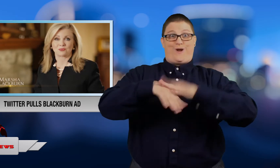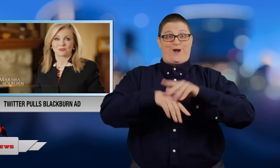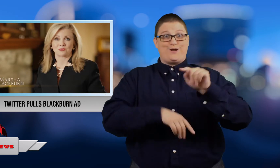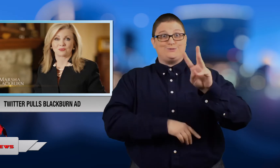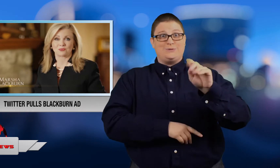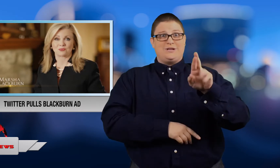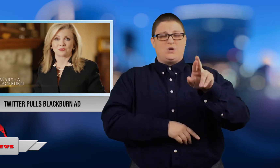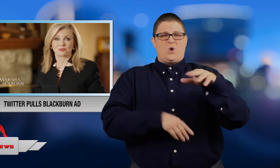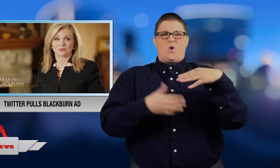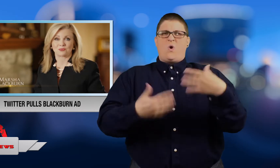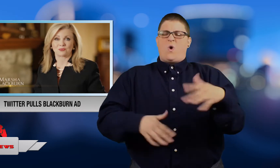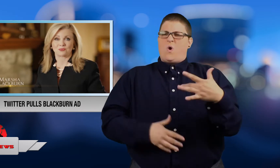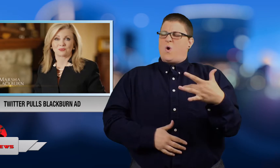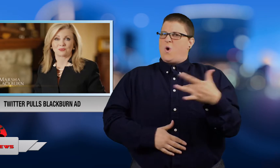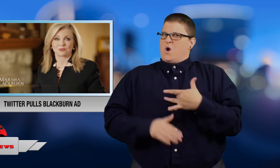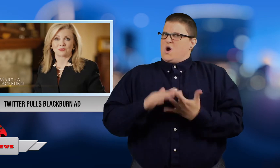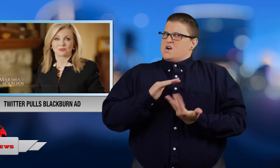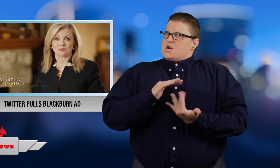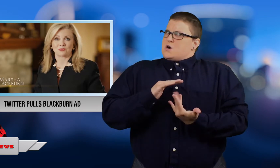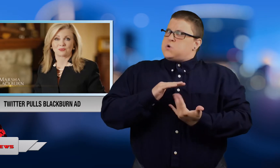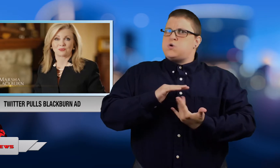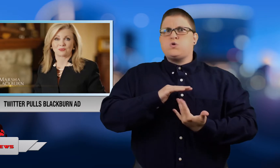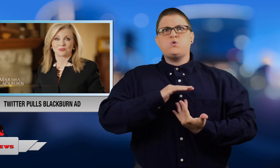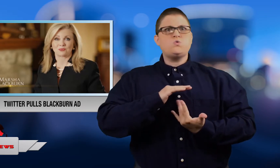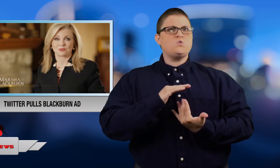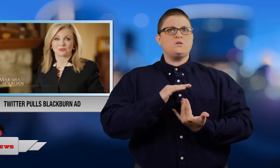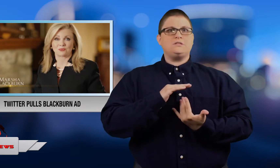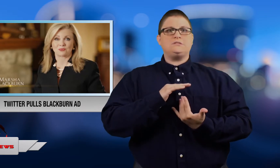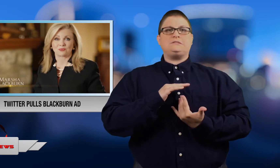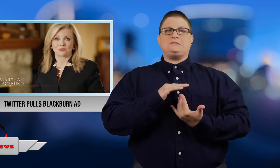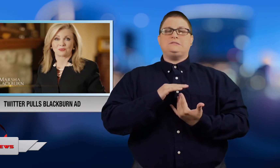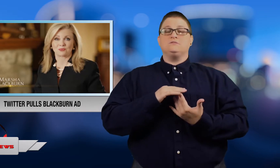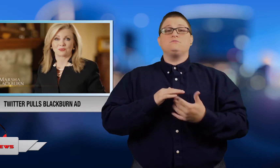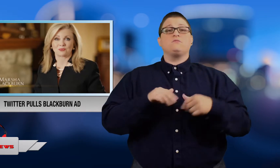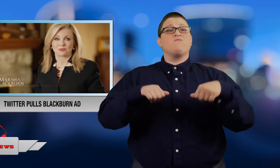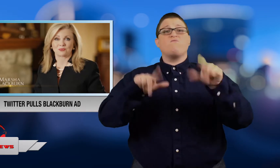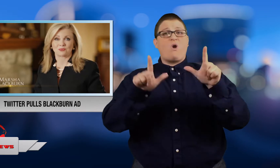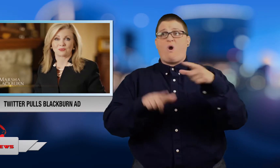inflammatory. Blackburn